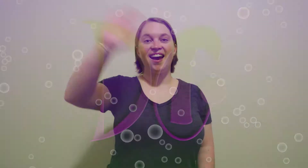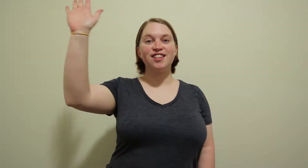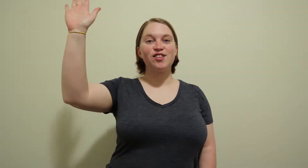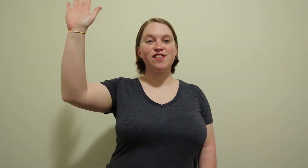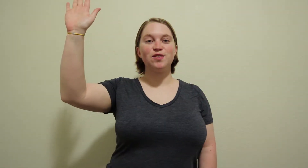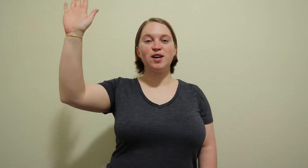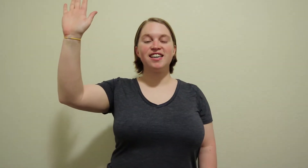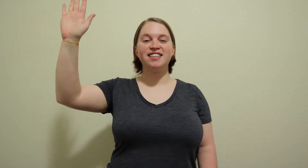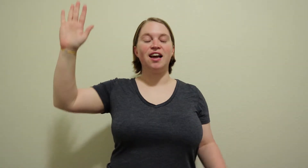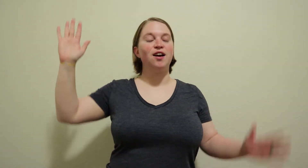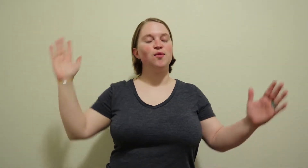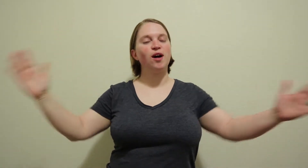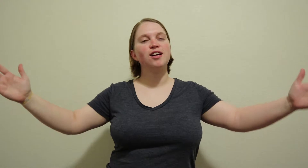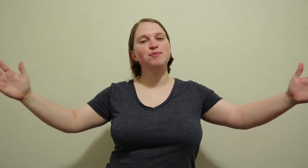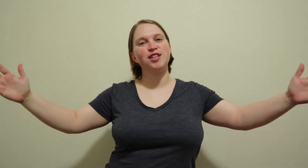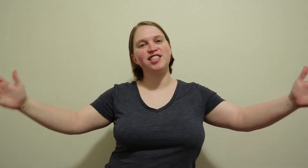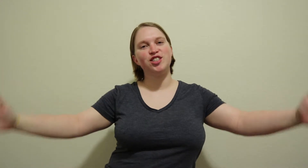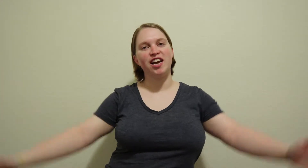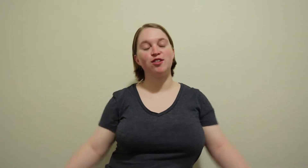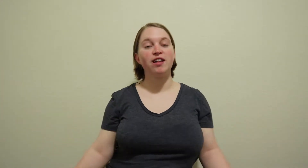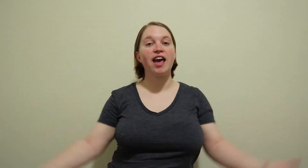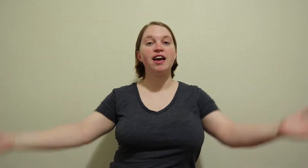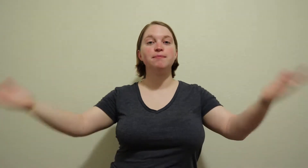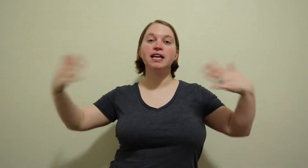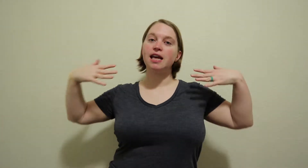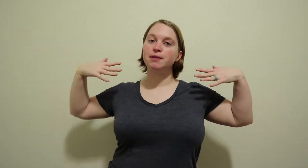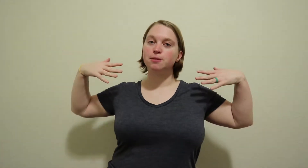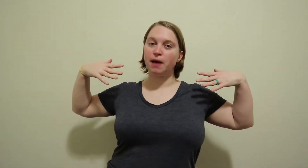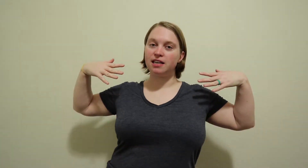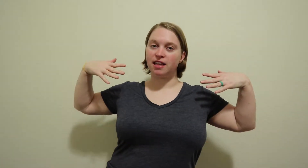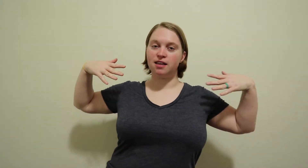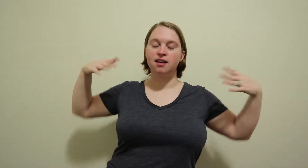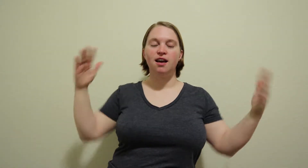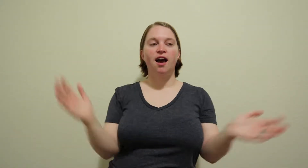Hello, everyone! Welcome to this channel and my name is Bailey